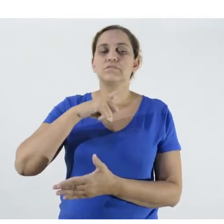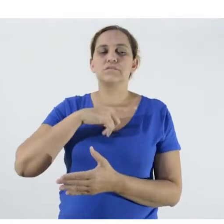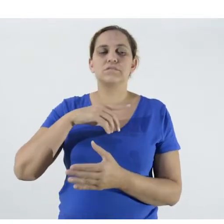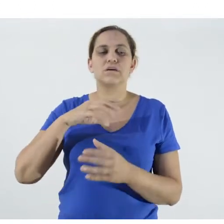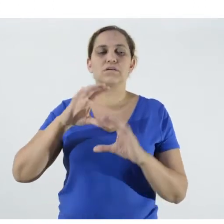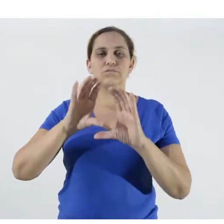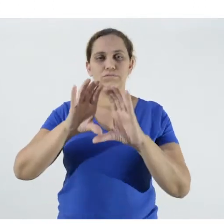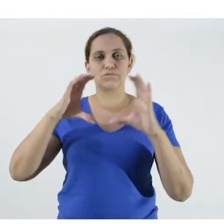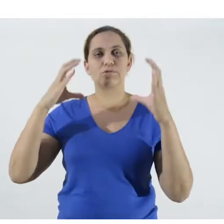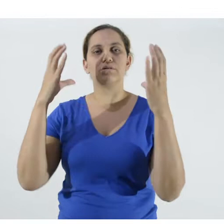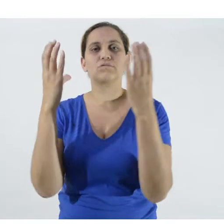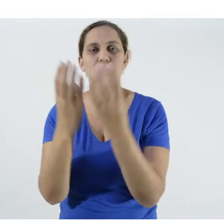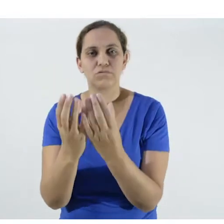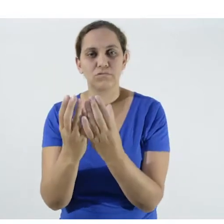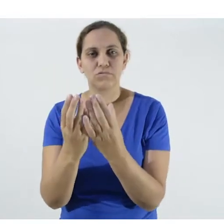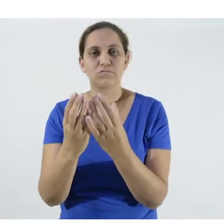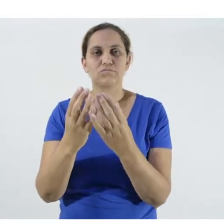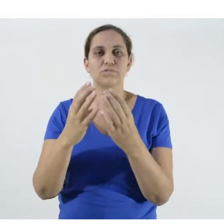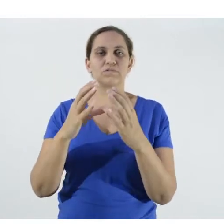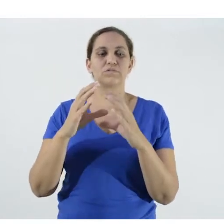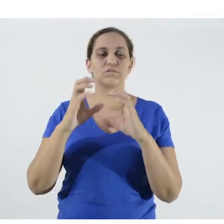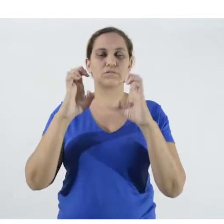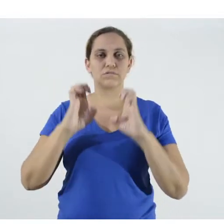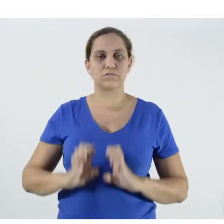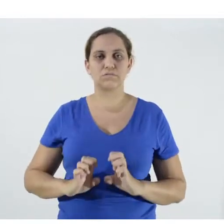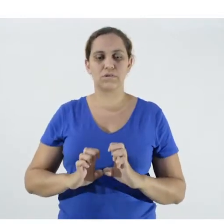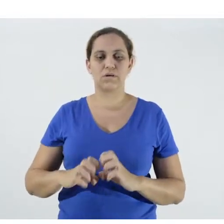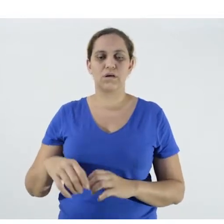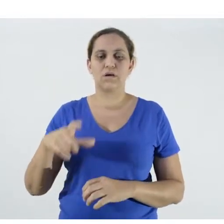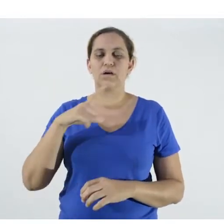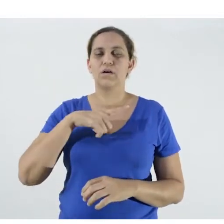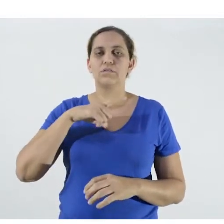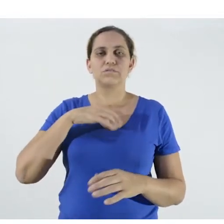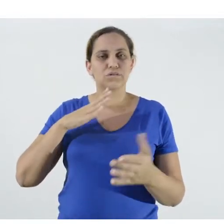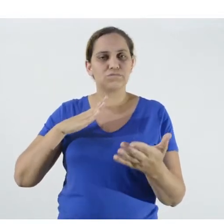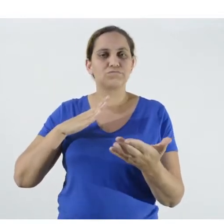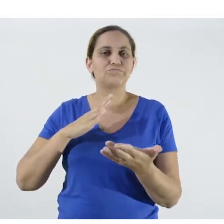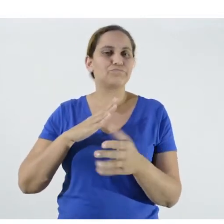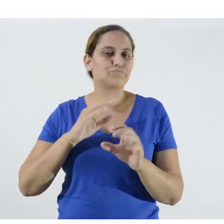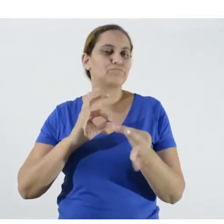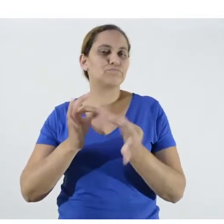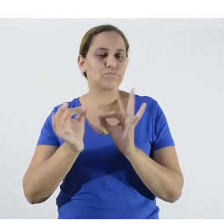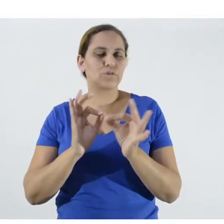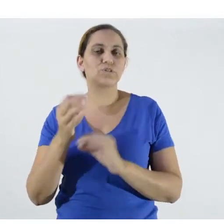Me and the professor Adroaldo Zanella of the School of